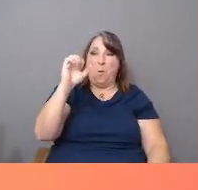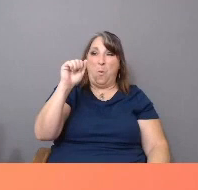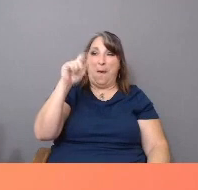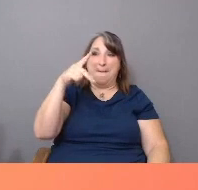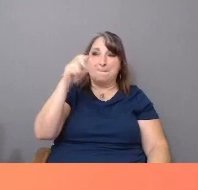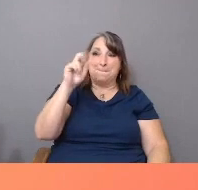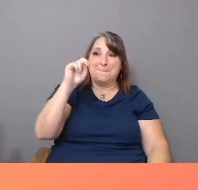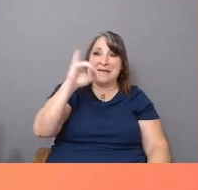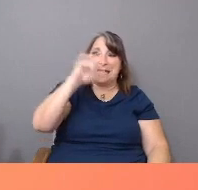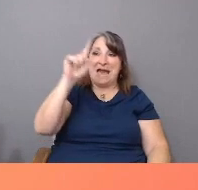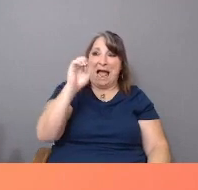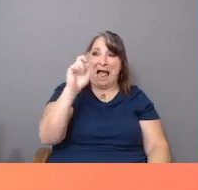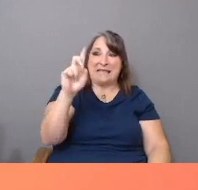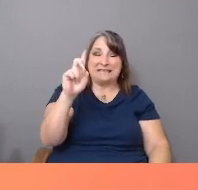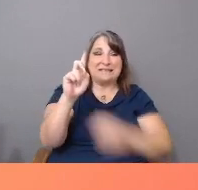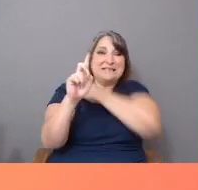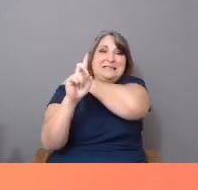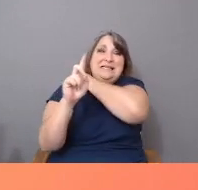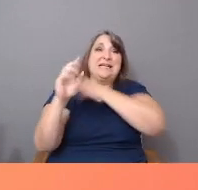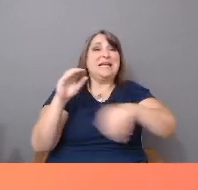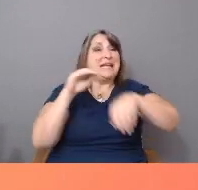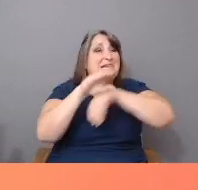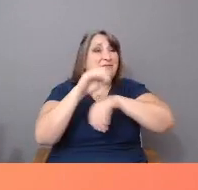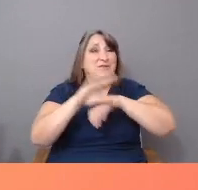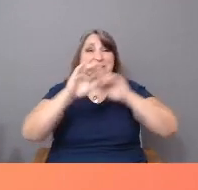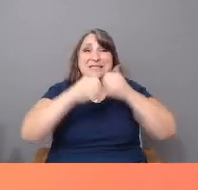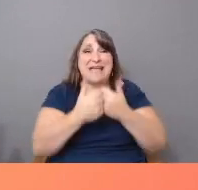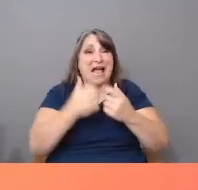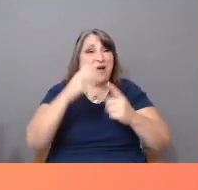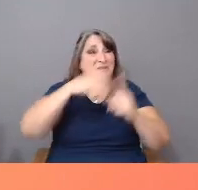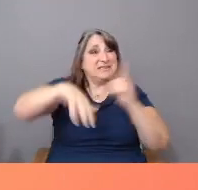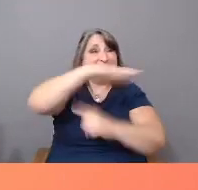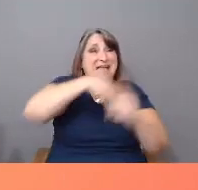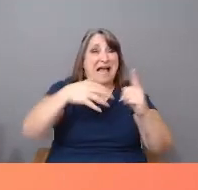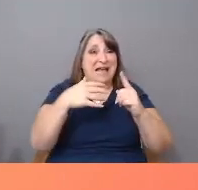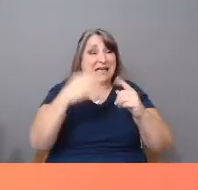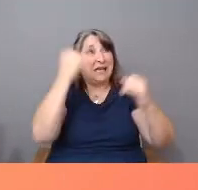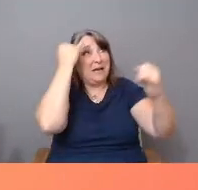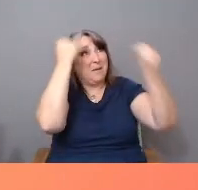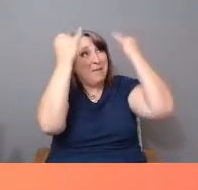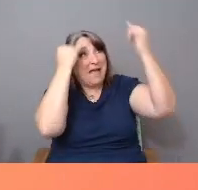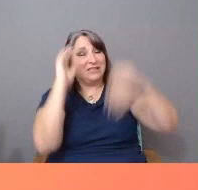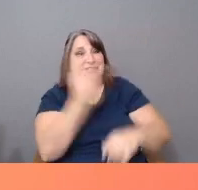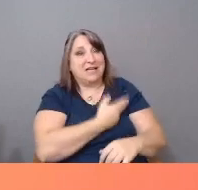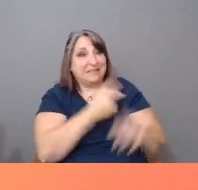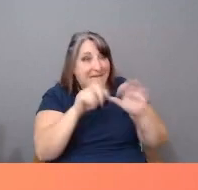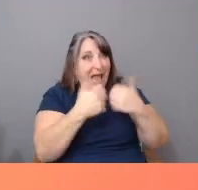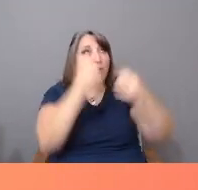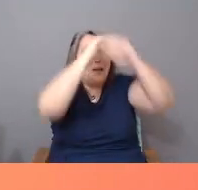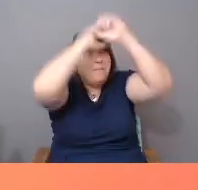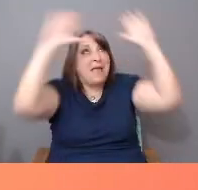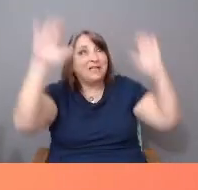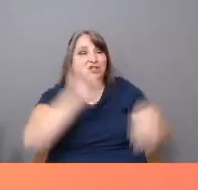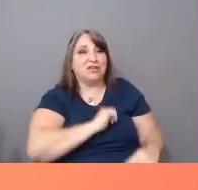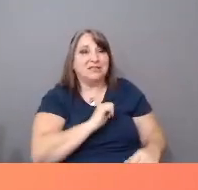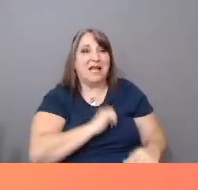It influences how society imagines us, even how we might imagine ourselves. Historically, we have not been the architects